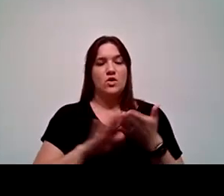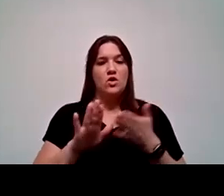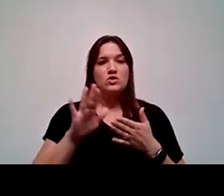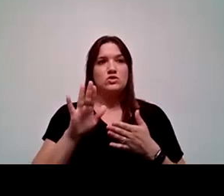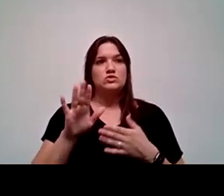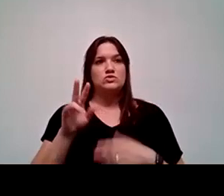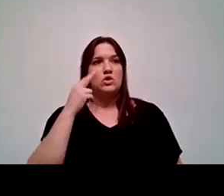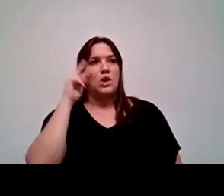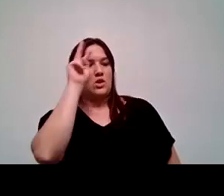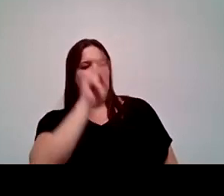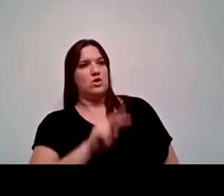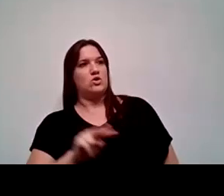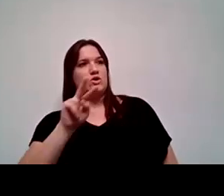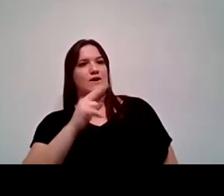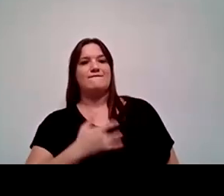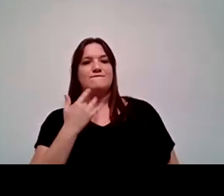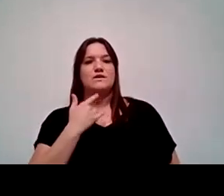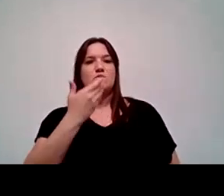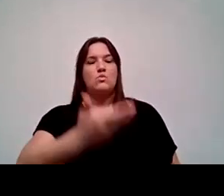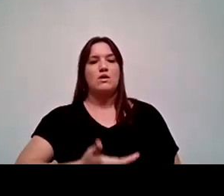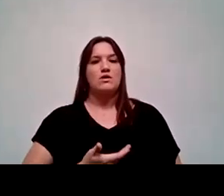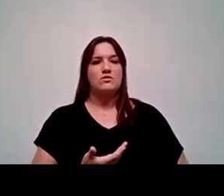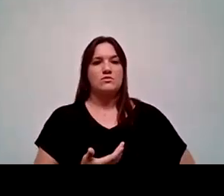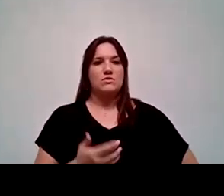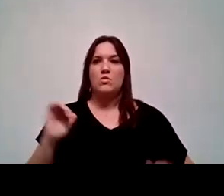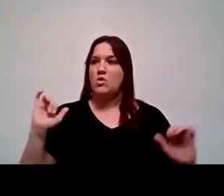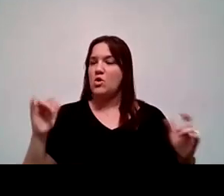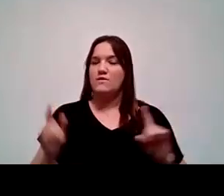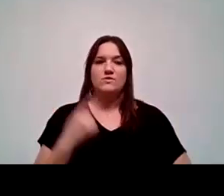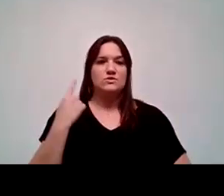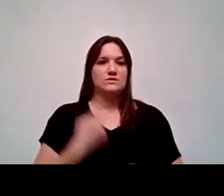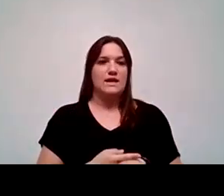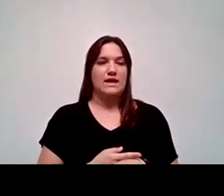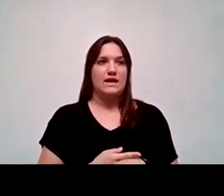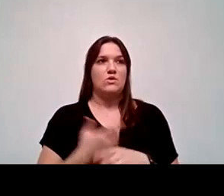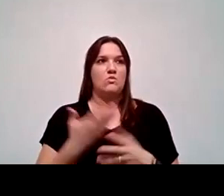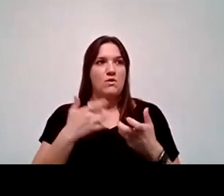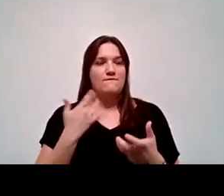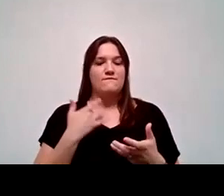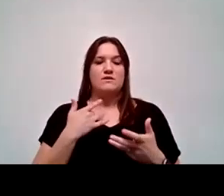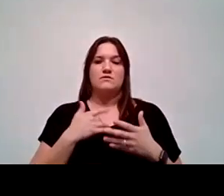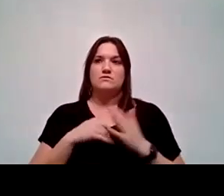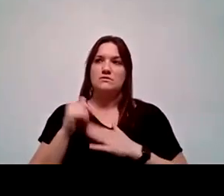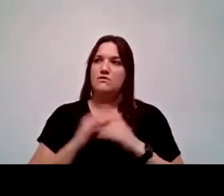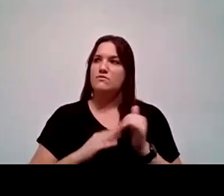much as it does on that very first day when we're all on campus actually welcoming our new students. In fact, I can remember